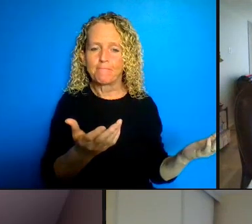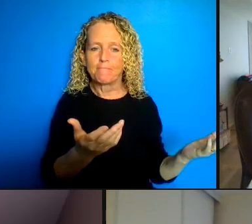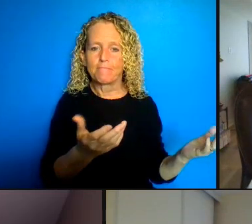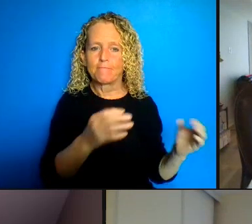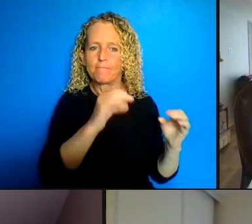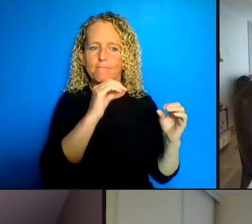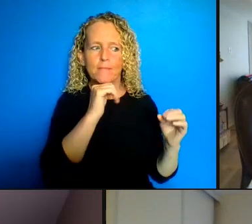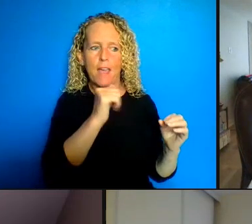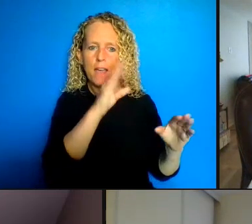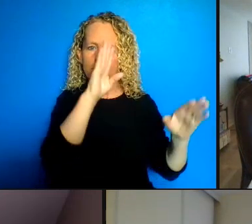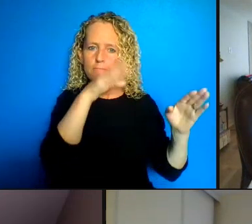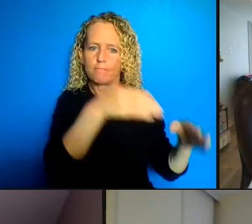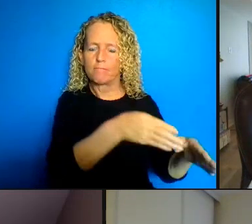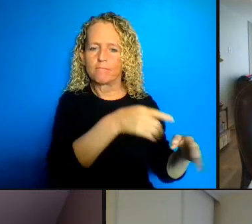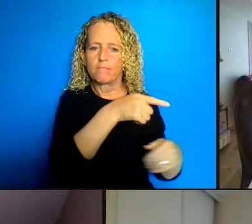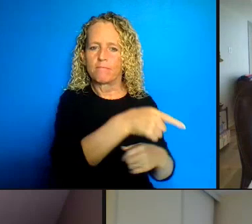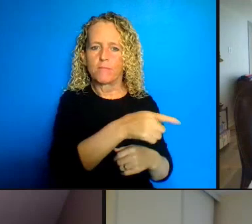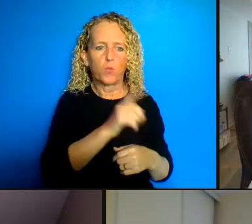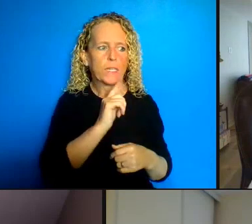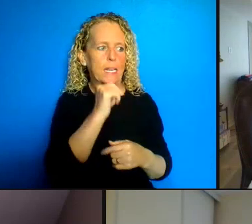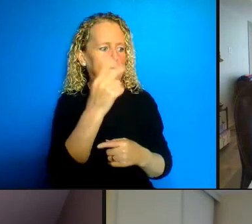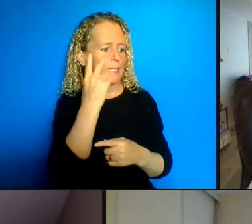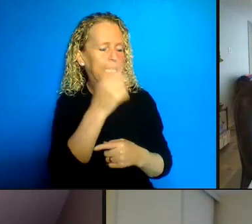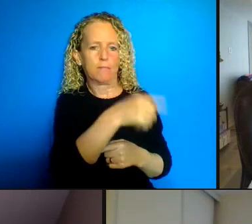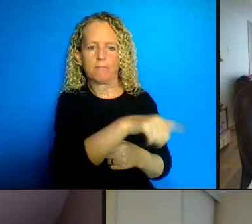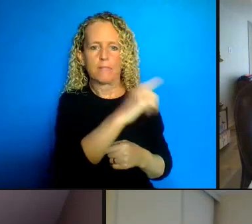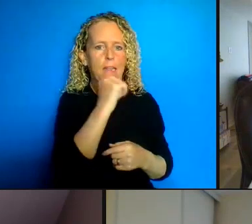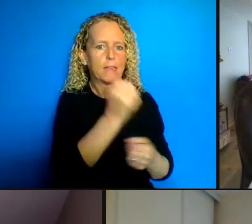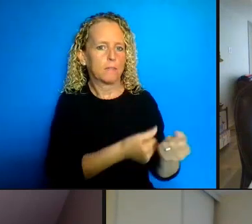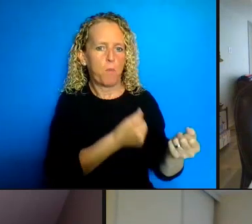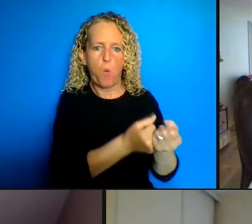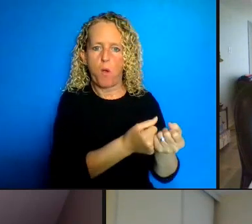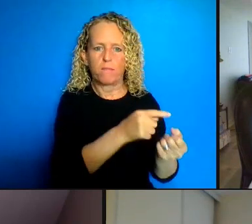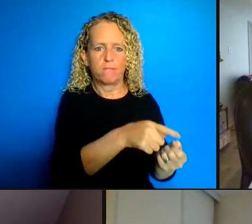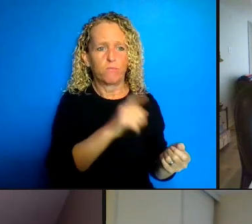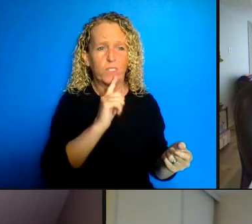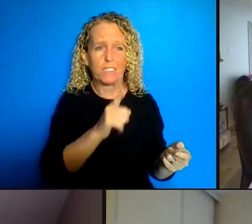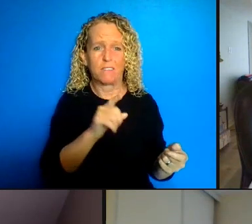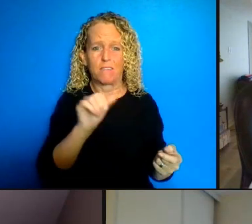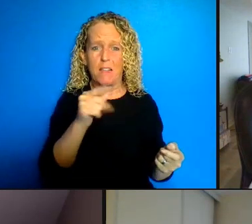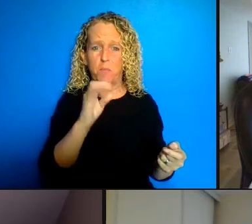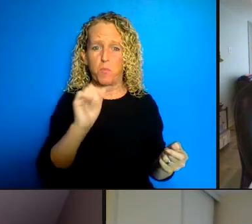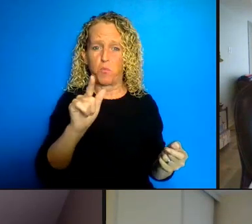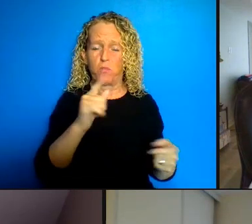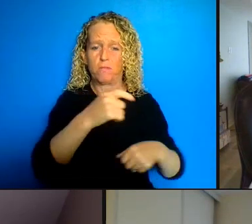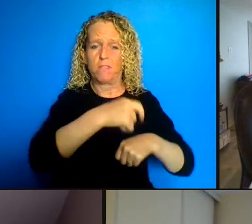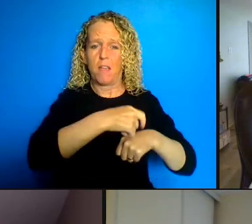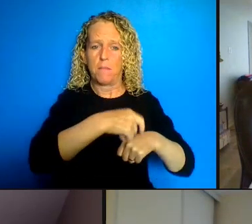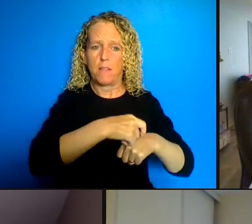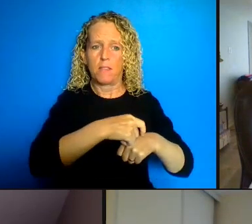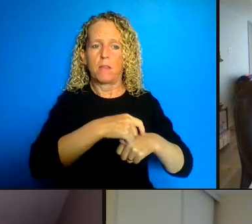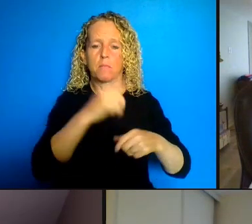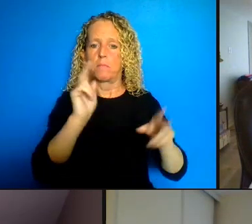April for any jurisdiction recognized any responsibility to start working with